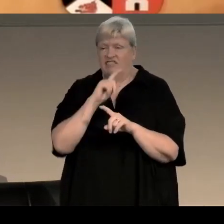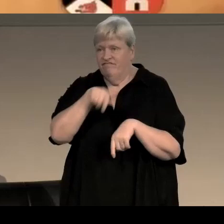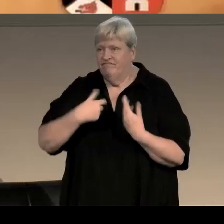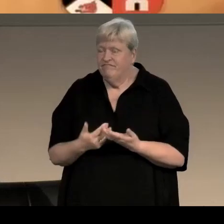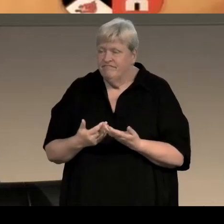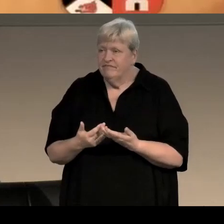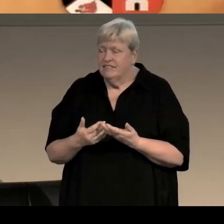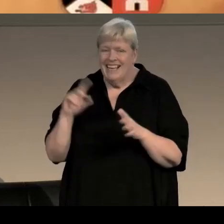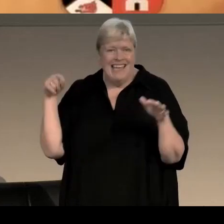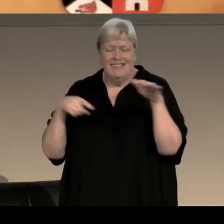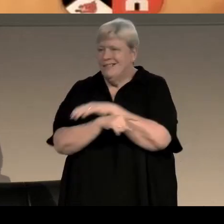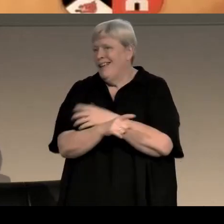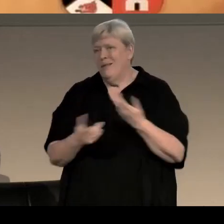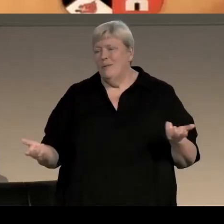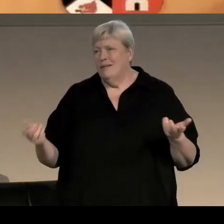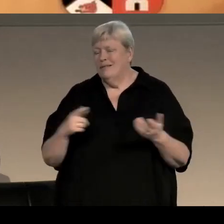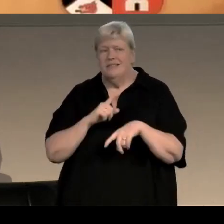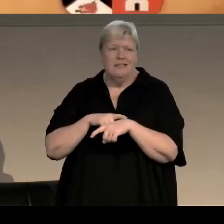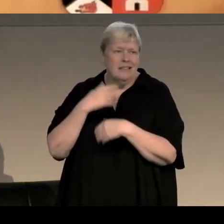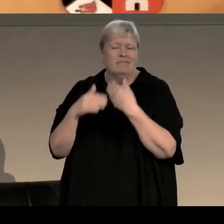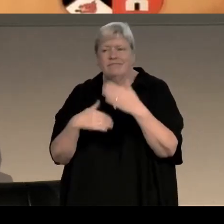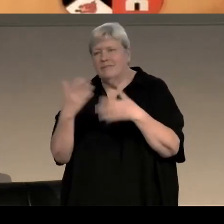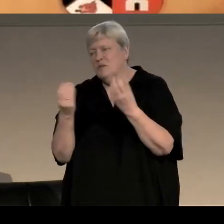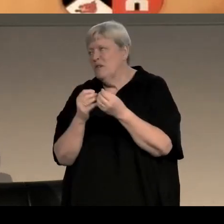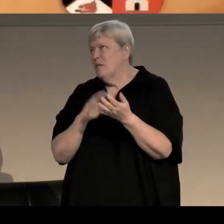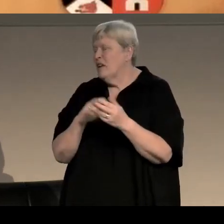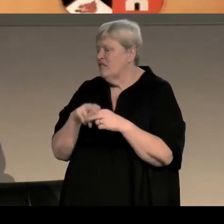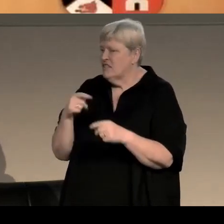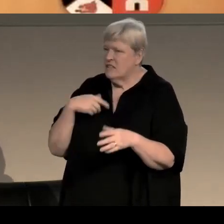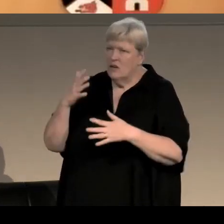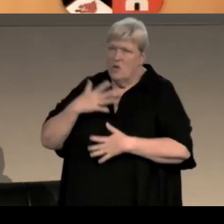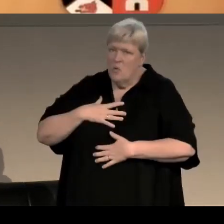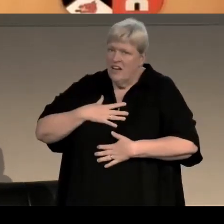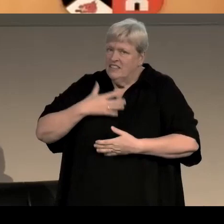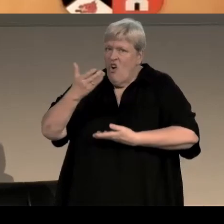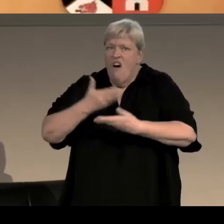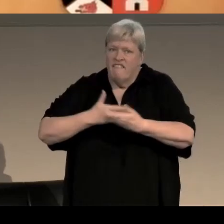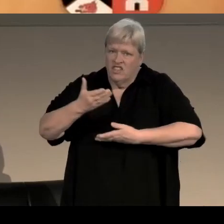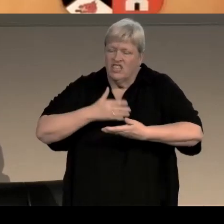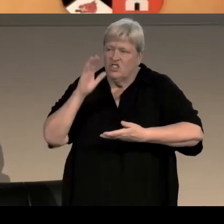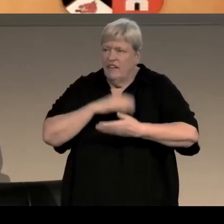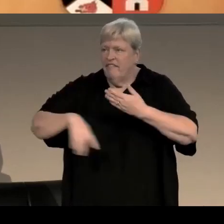And there was no escaping the fact that after time spent with her parents, she was desperate for any conversation from her own world.